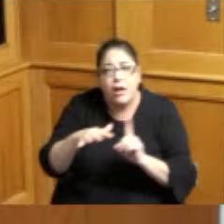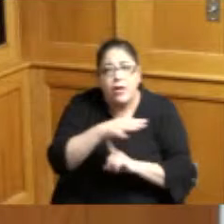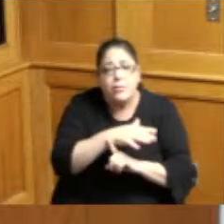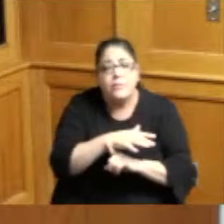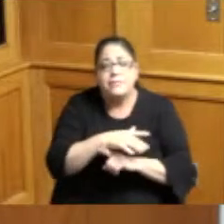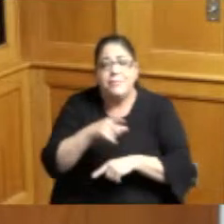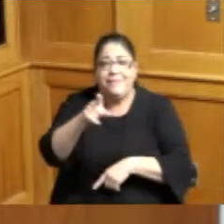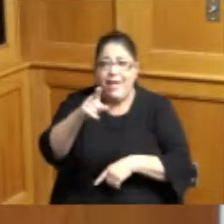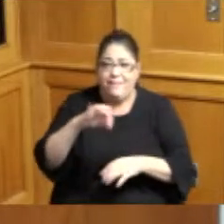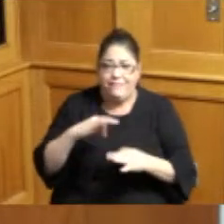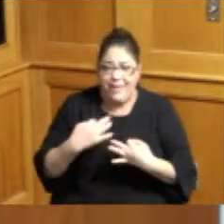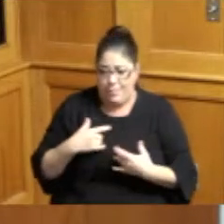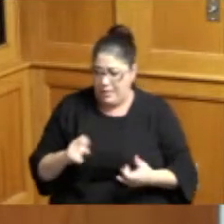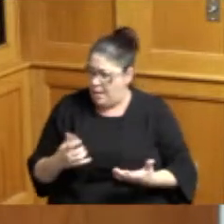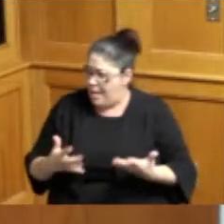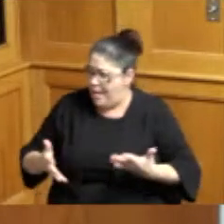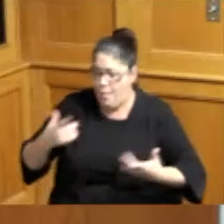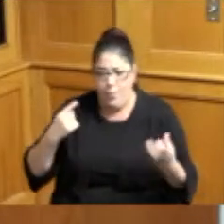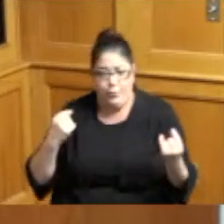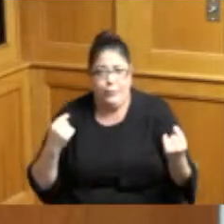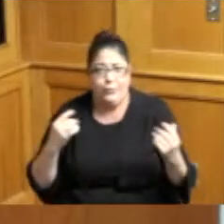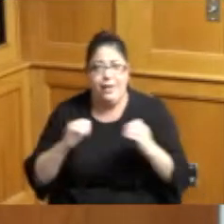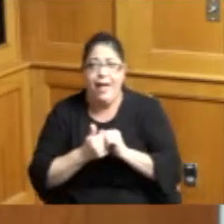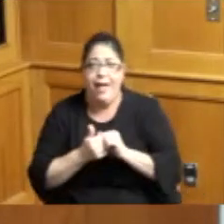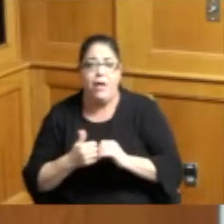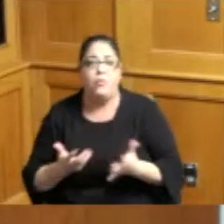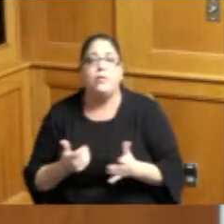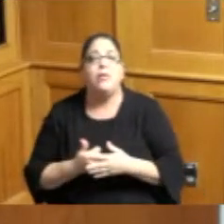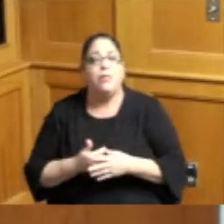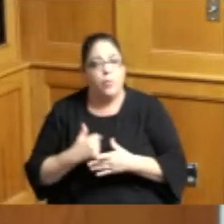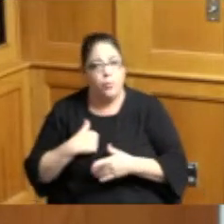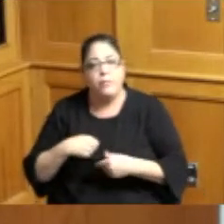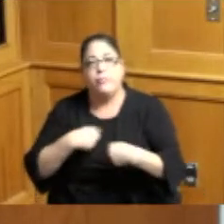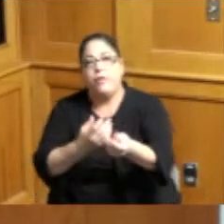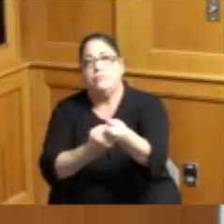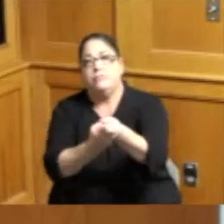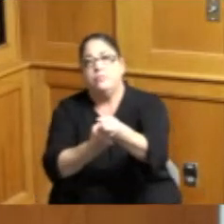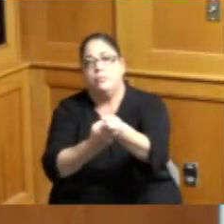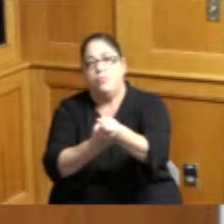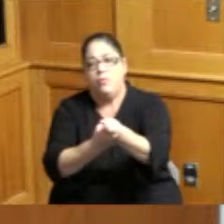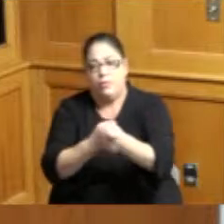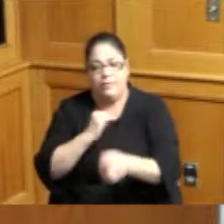and support for these families they appreciate it and it is an invaluable resource so I thank